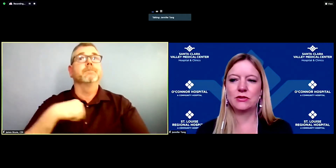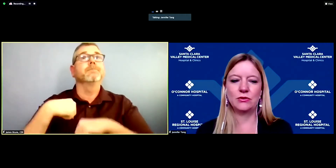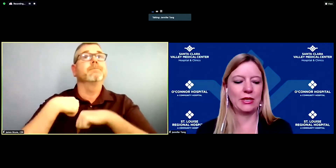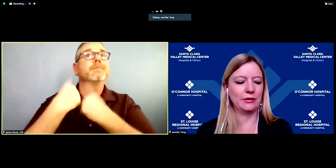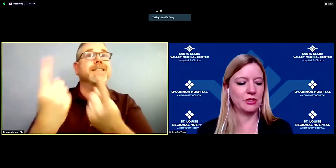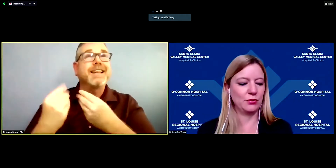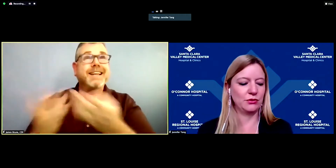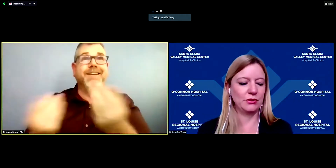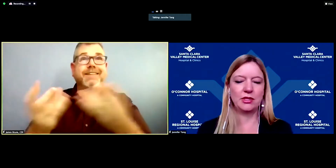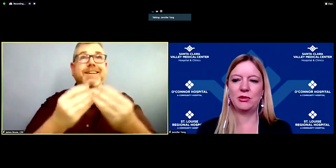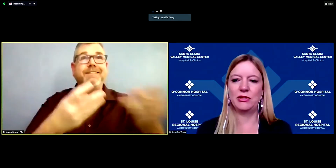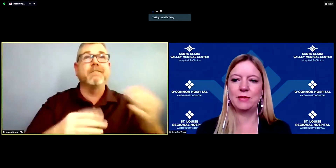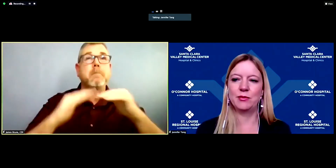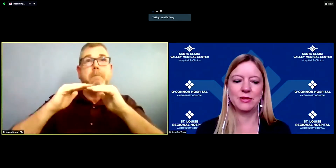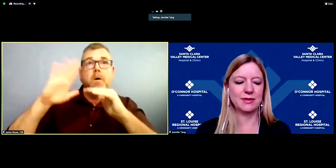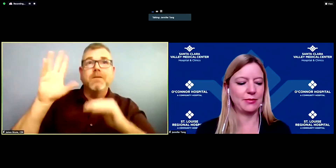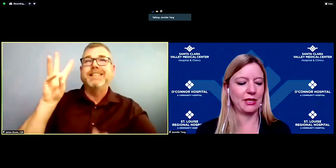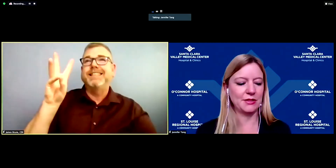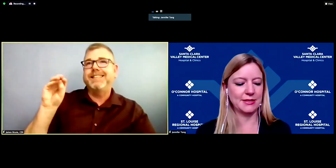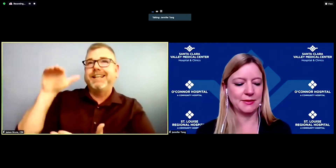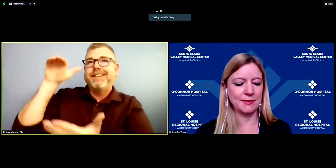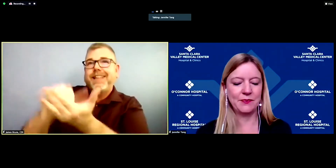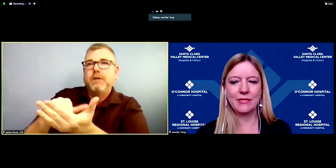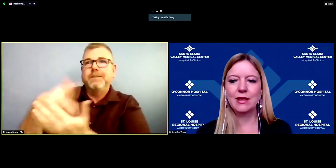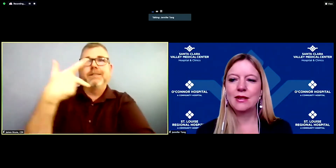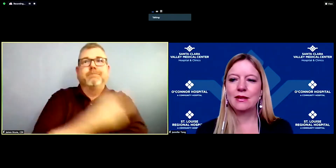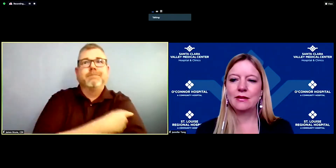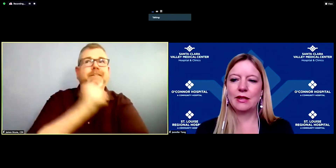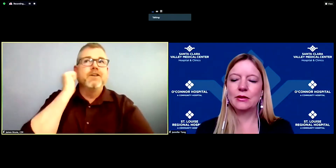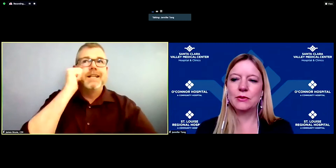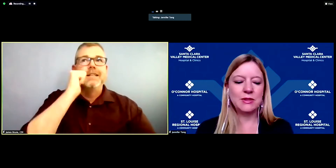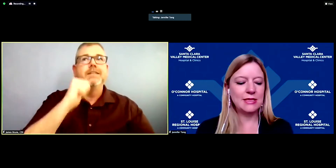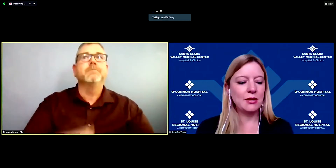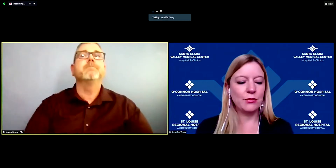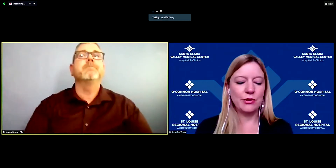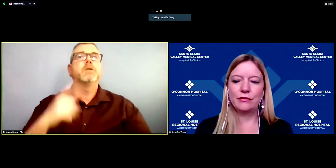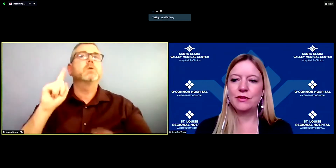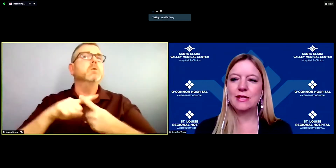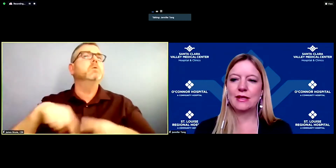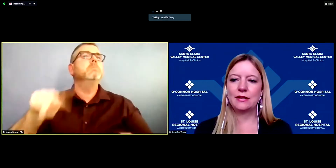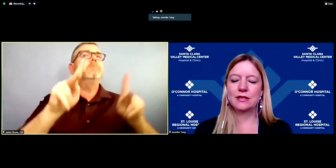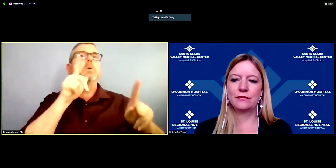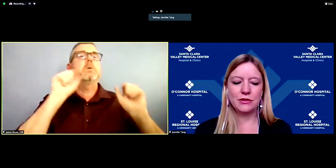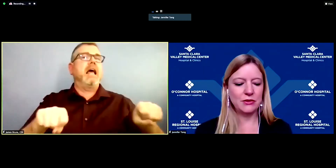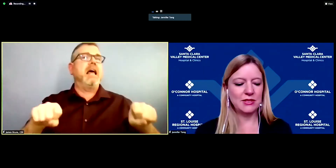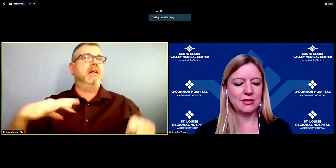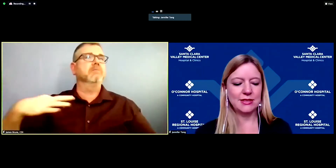to eligible community members by our system, that includes more than 50,000 first doses,